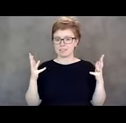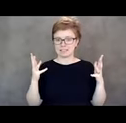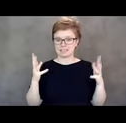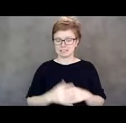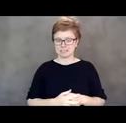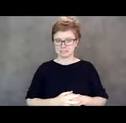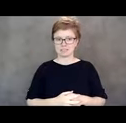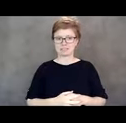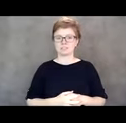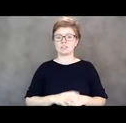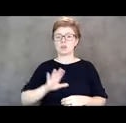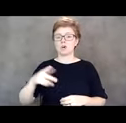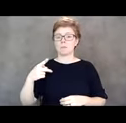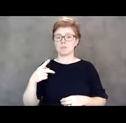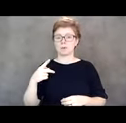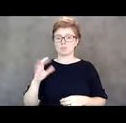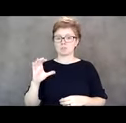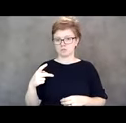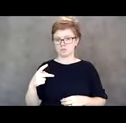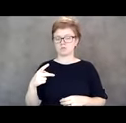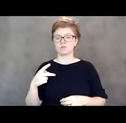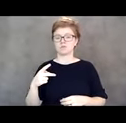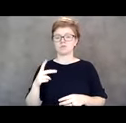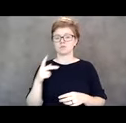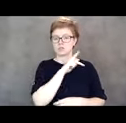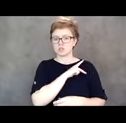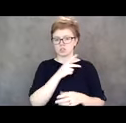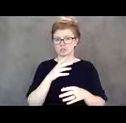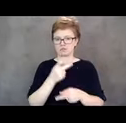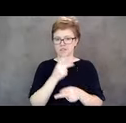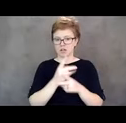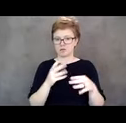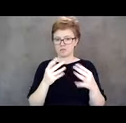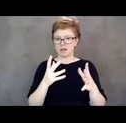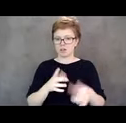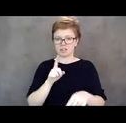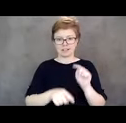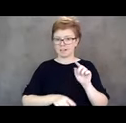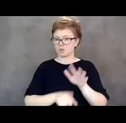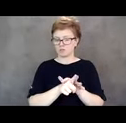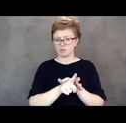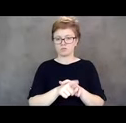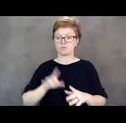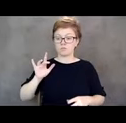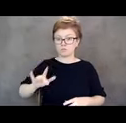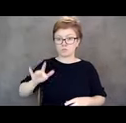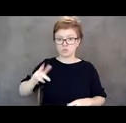her personal carer with her to help her with basic activities of daily living, pushing the button to ask for a nurse,